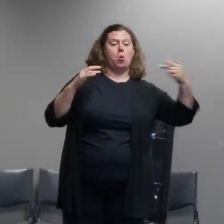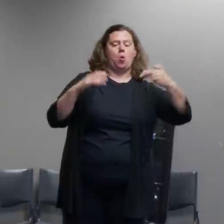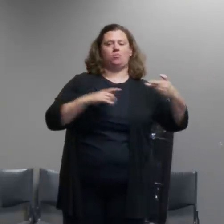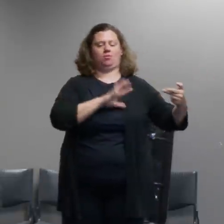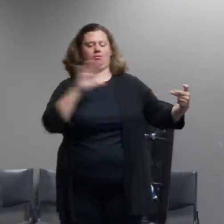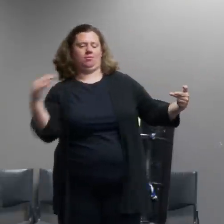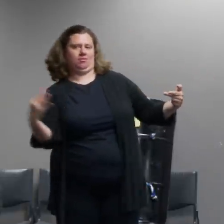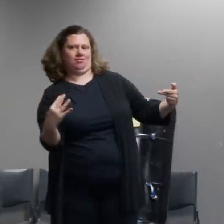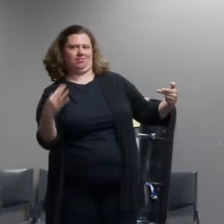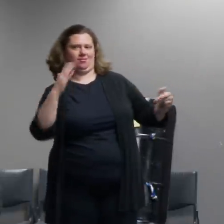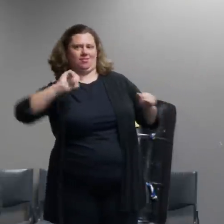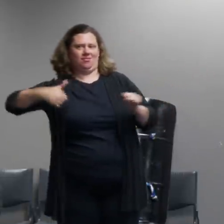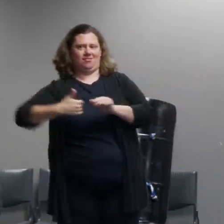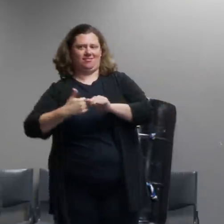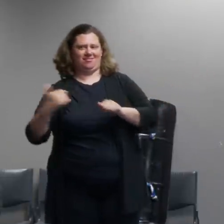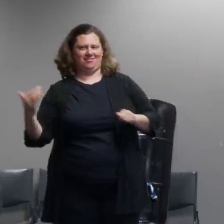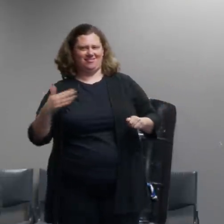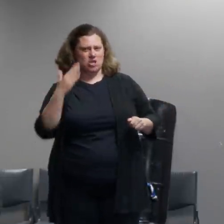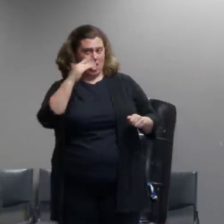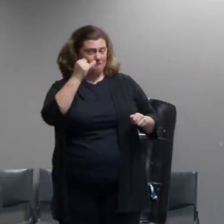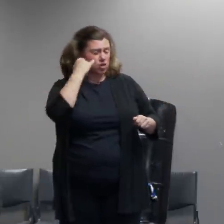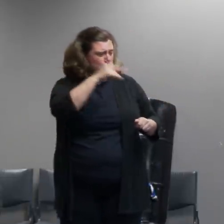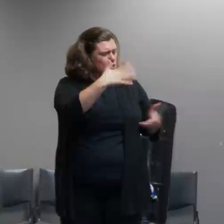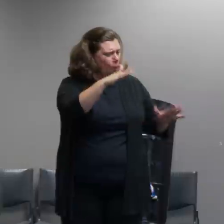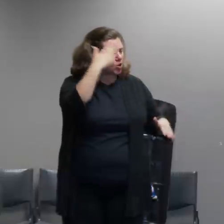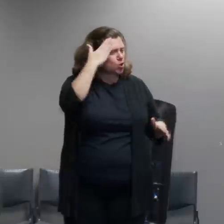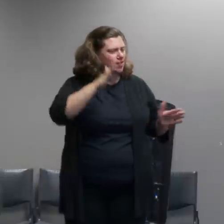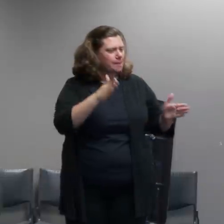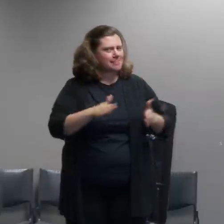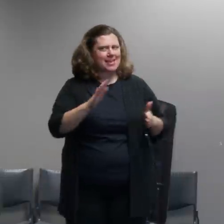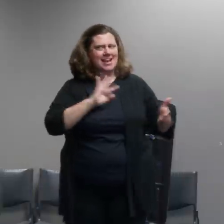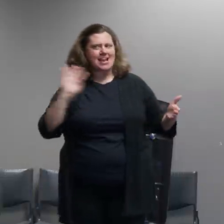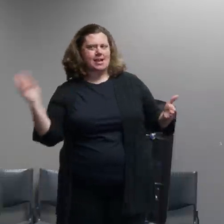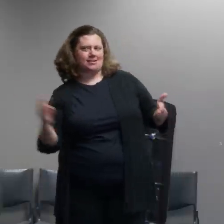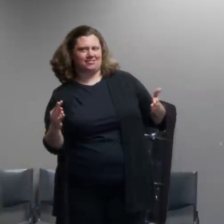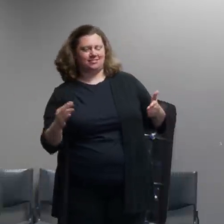officers behind the group to deal with people engaged in criminal activity and